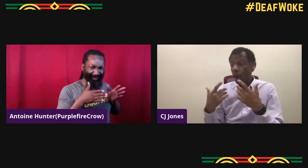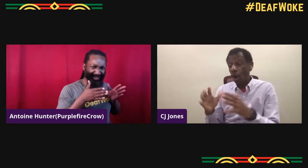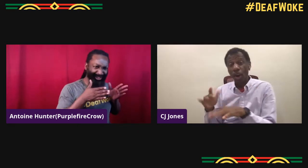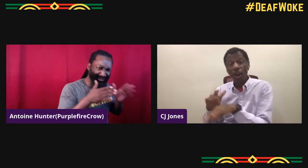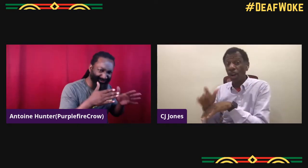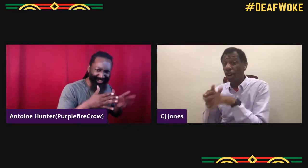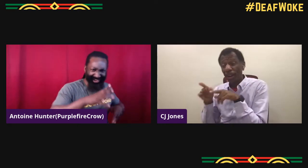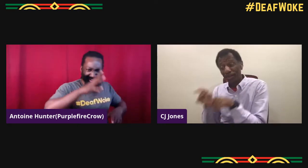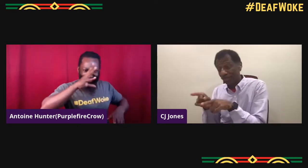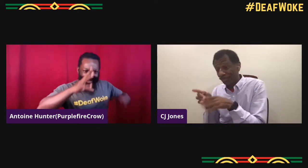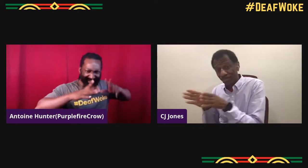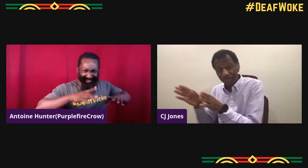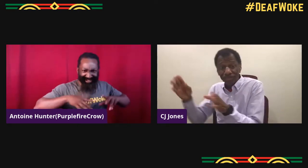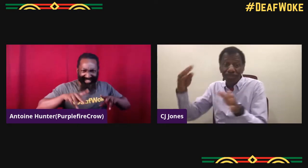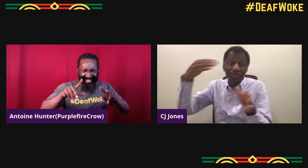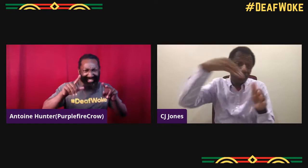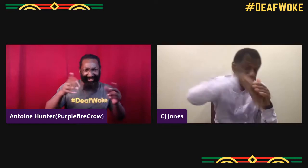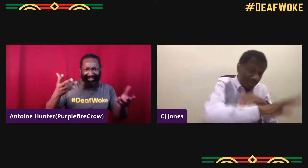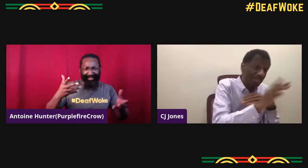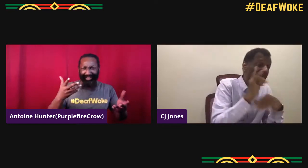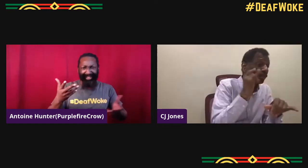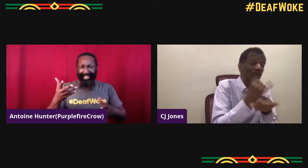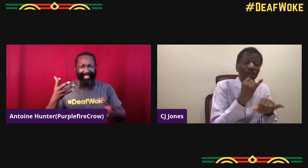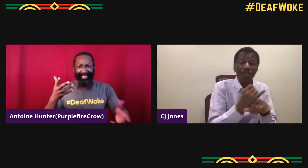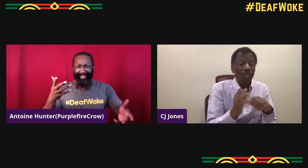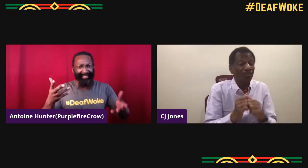because you were self-taught on the streets.